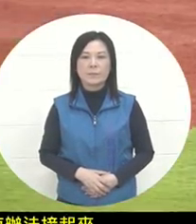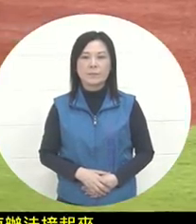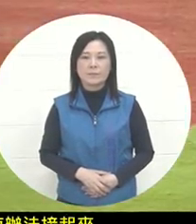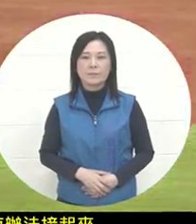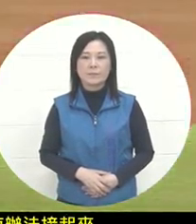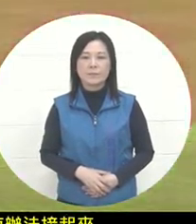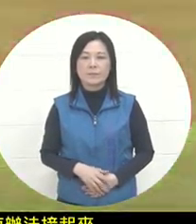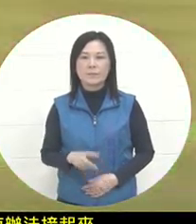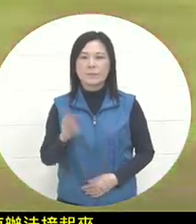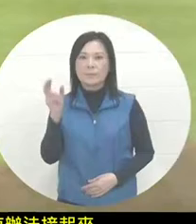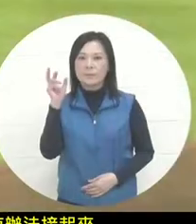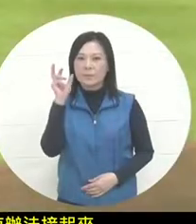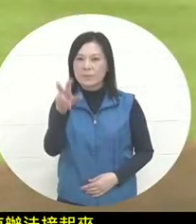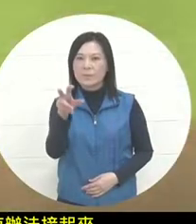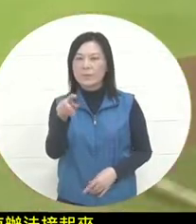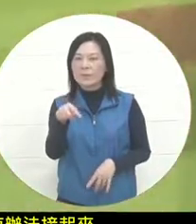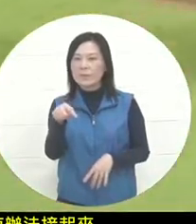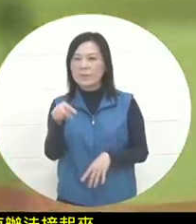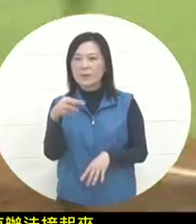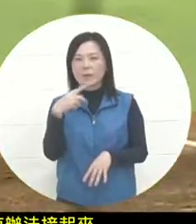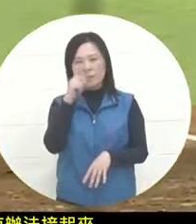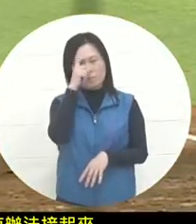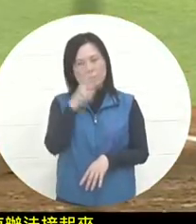it up. You may feel a little disappointed